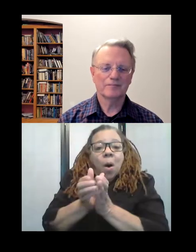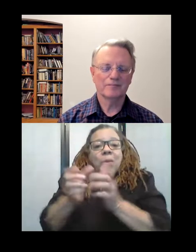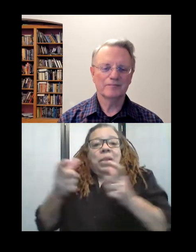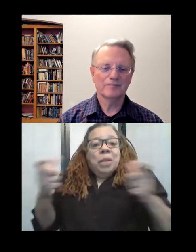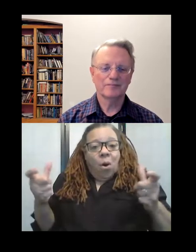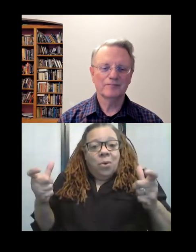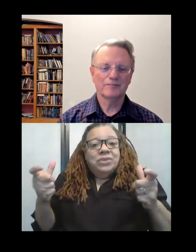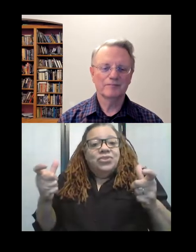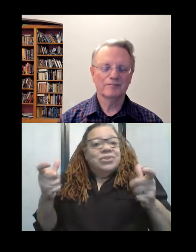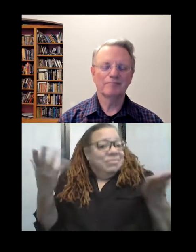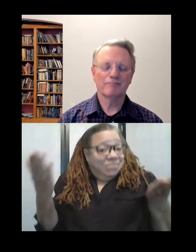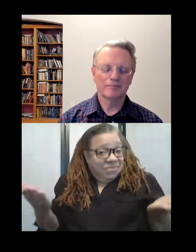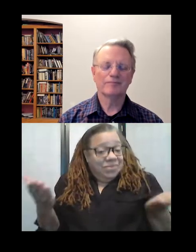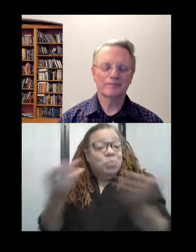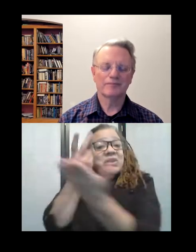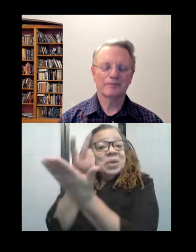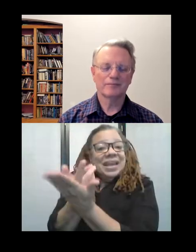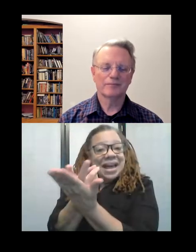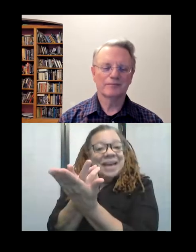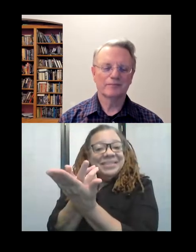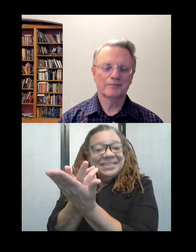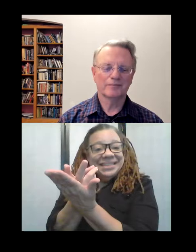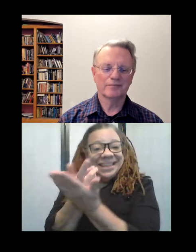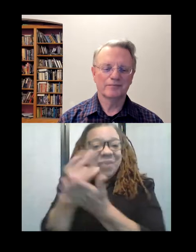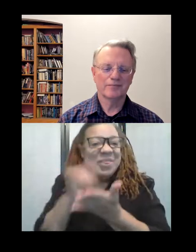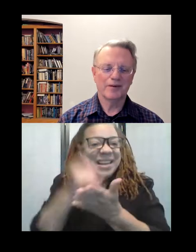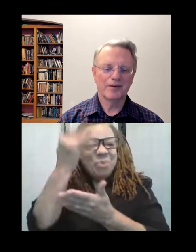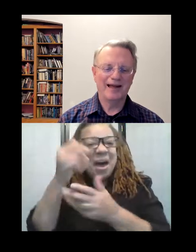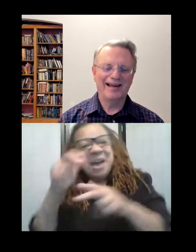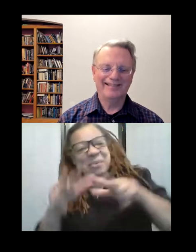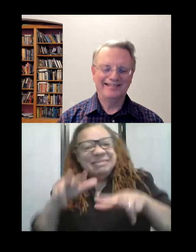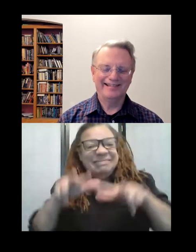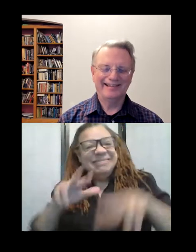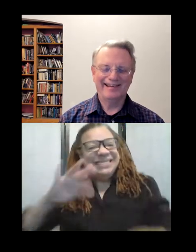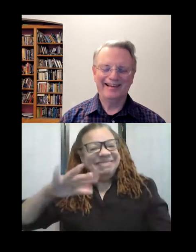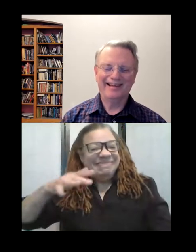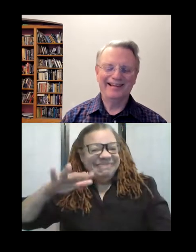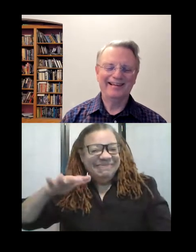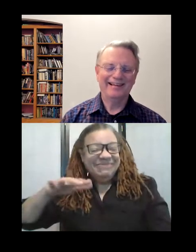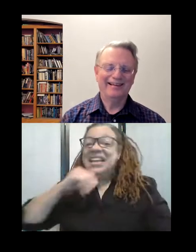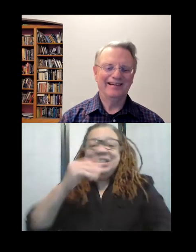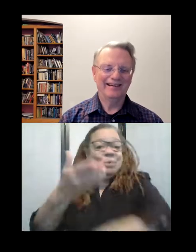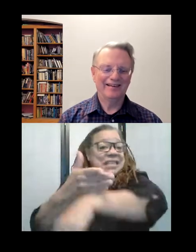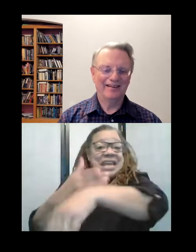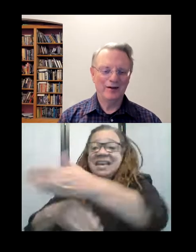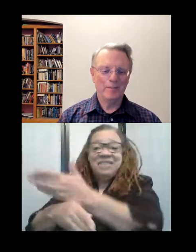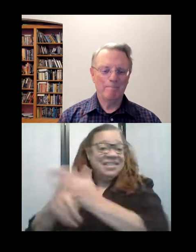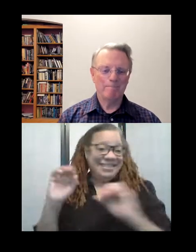our bodies... Right! ...when you lay down... Right, right! That's why it was so-so, and of course it didn't have leaves, it was just, you know, a hole for the